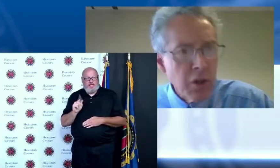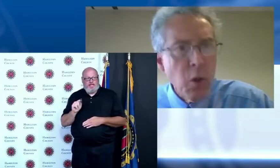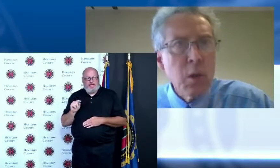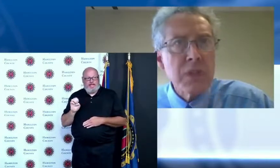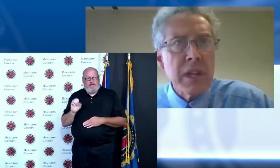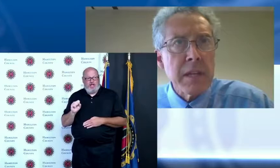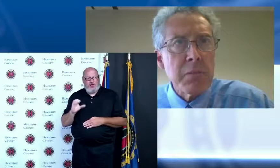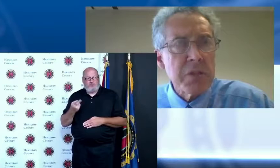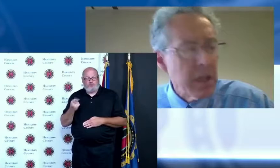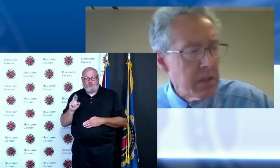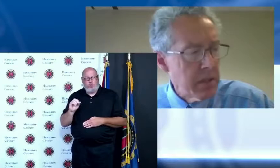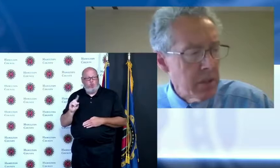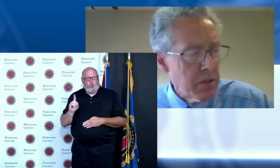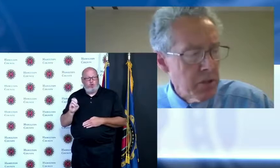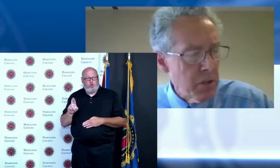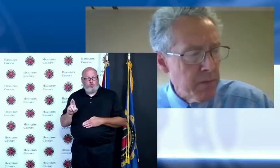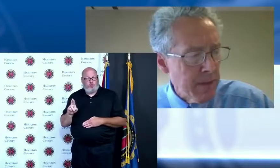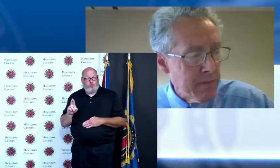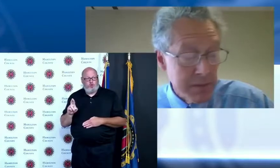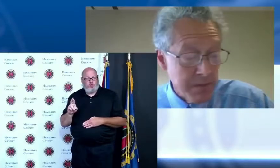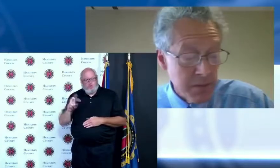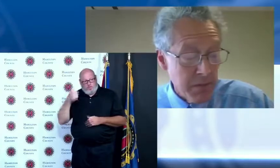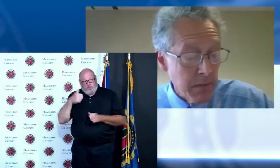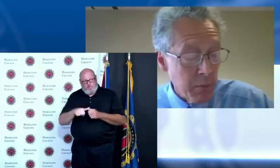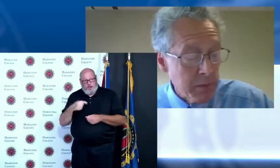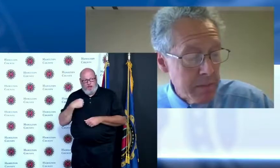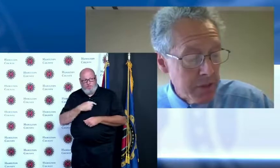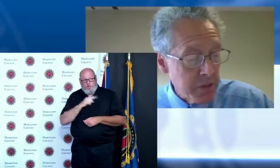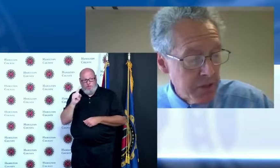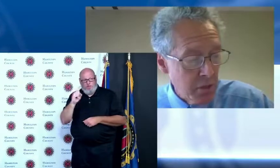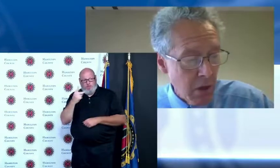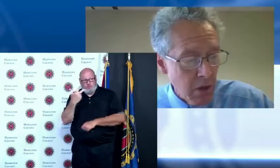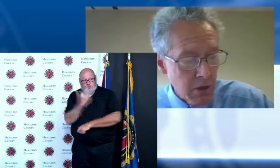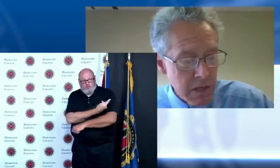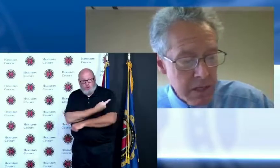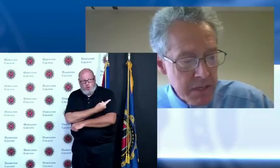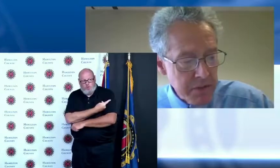the goal is 80 percent as you know five it's just five weeks from now she's no longer